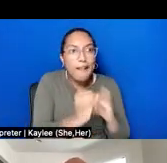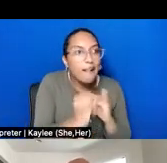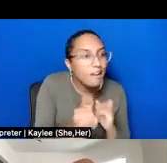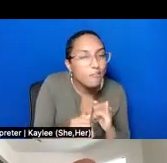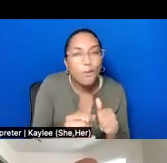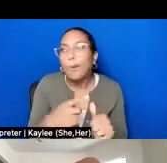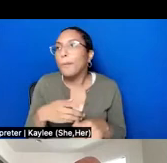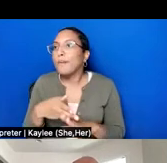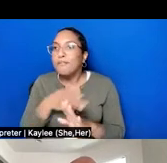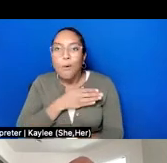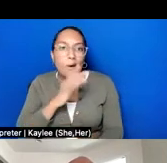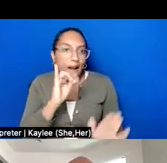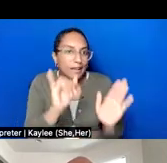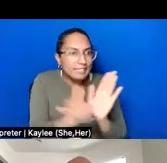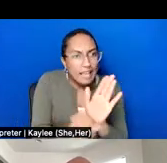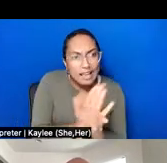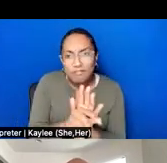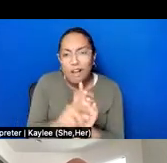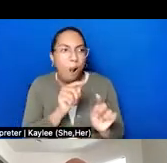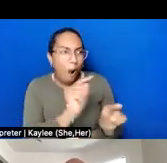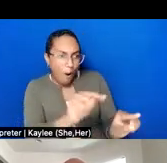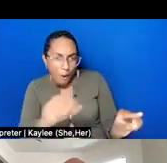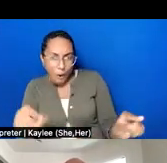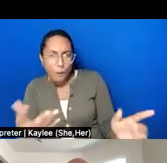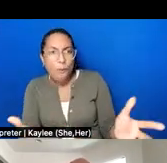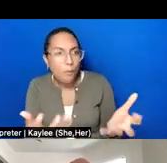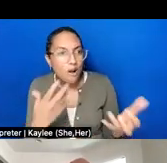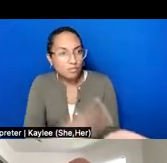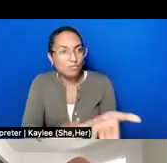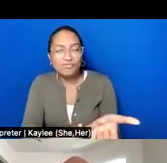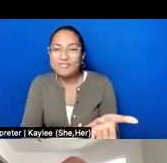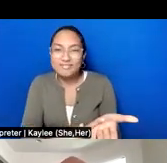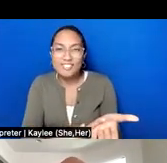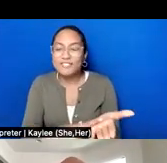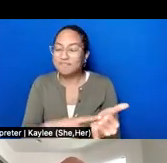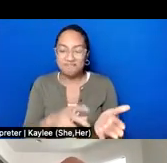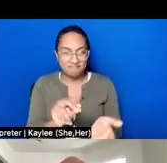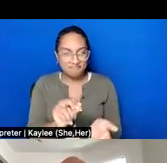start identifying people to interview, we first must create and build trust with communities.